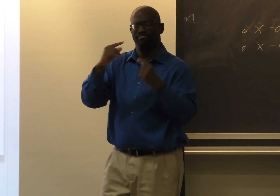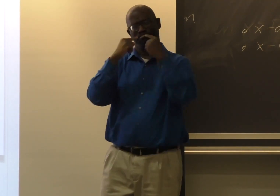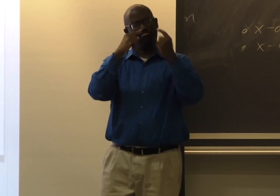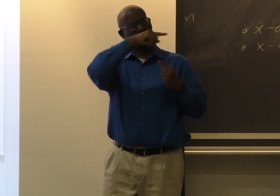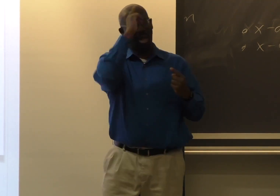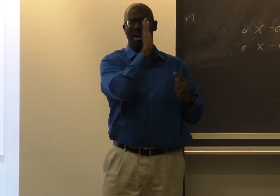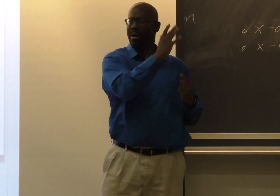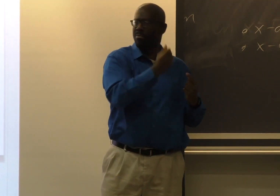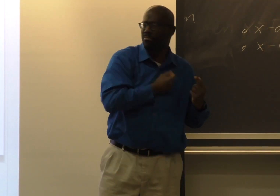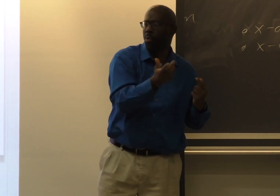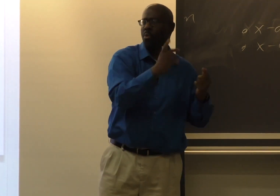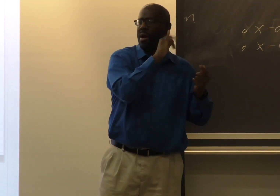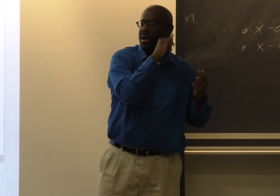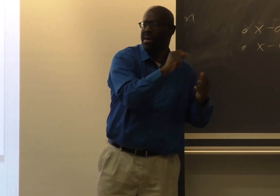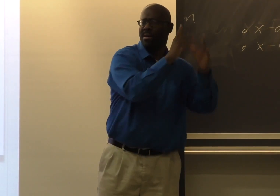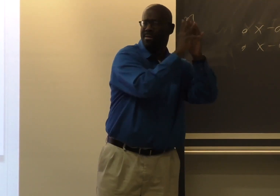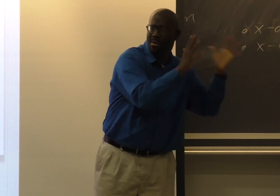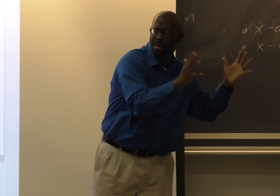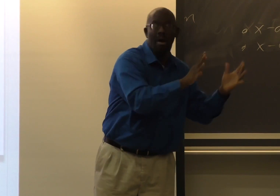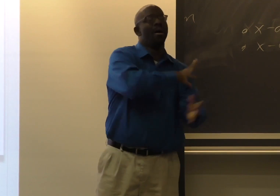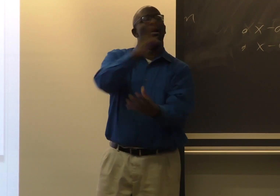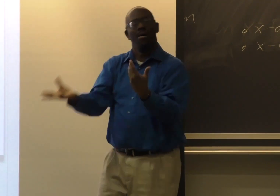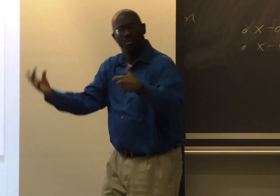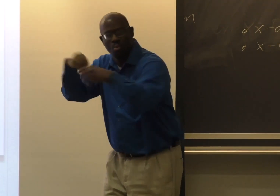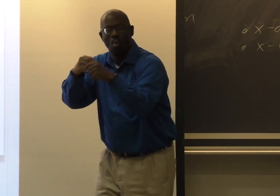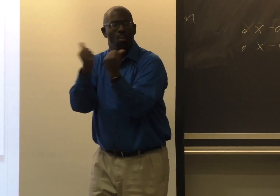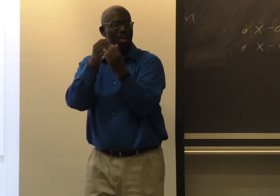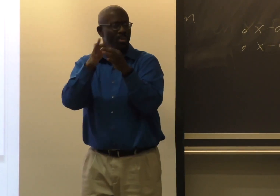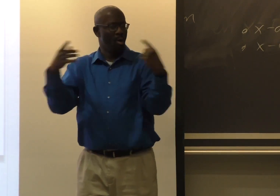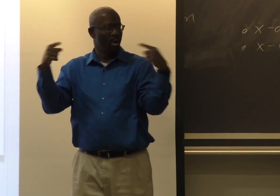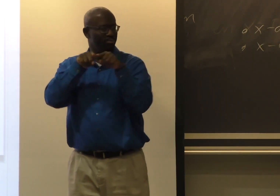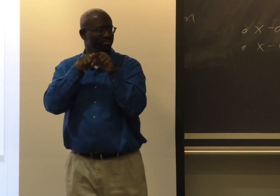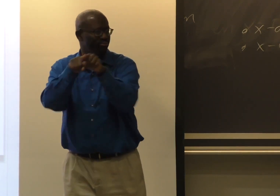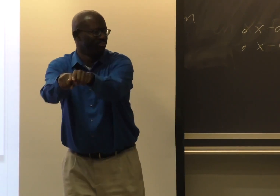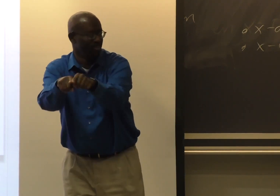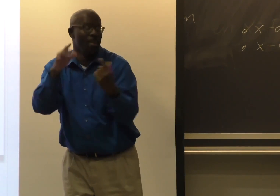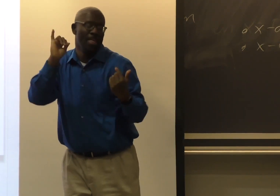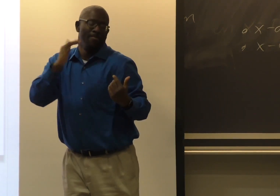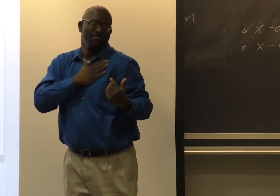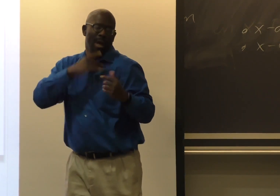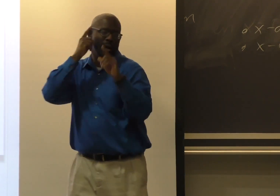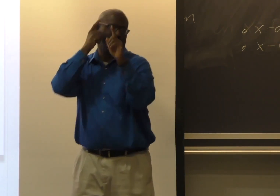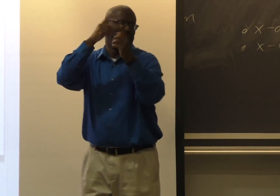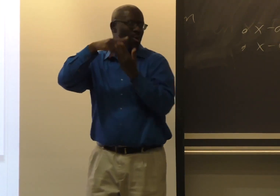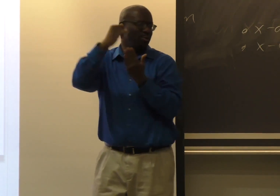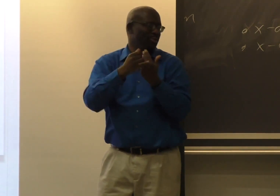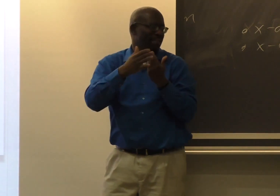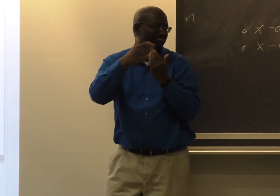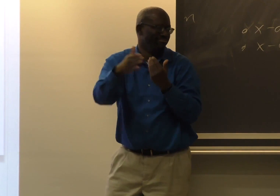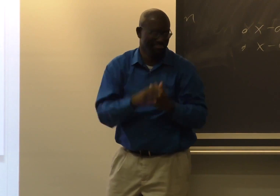have that access to famous Black poems and literature. And that really ties together with language acquisition.